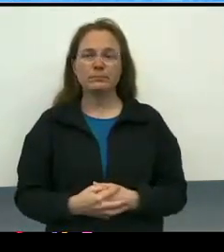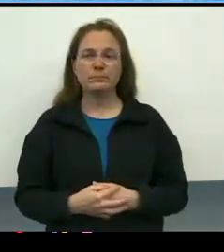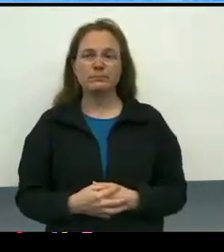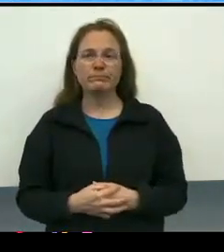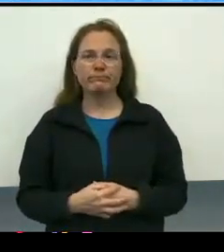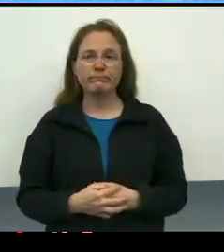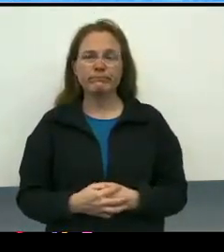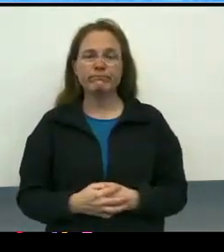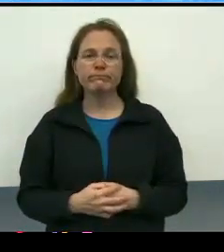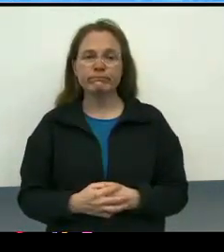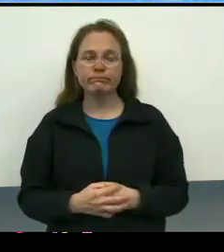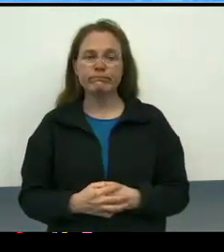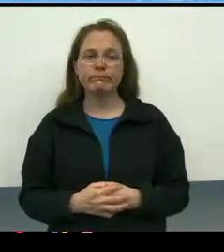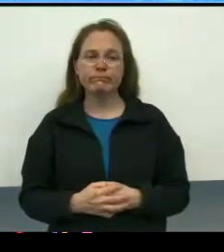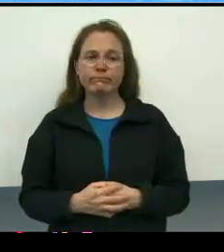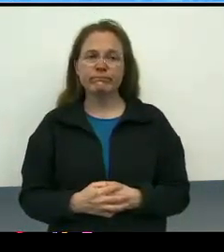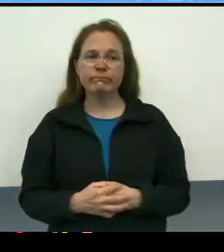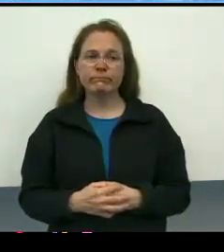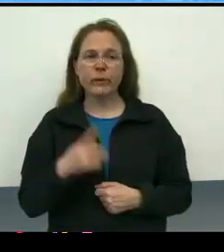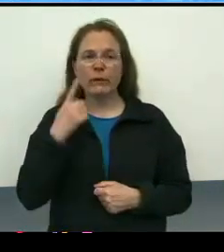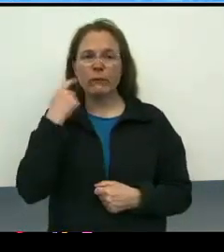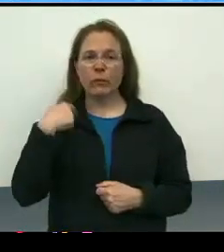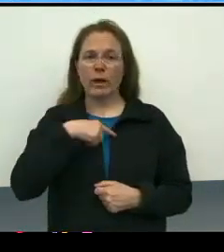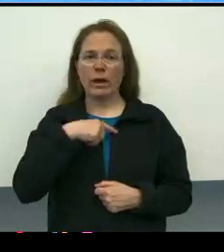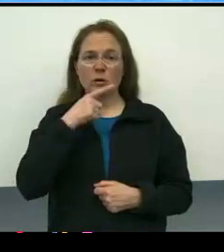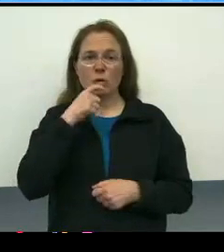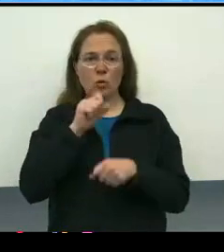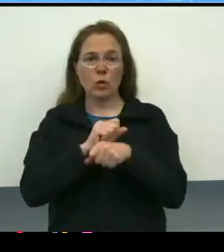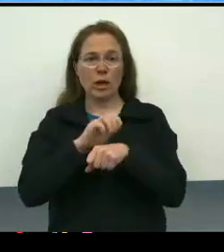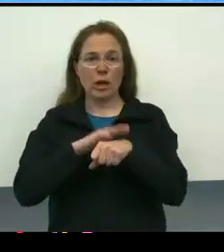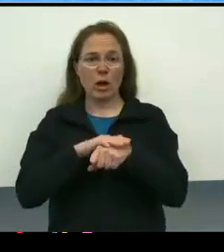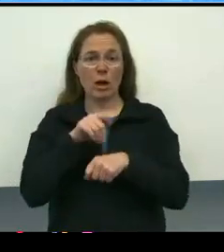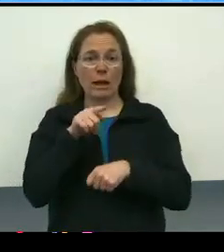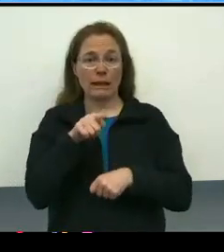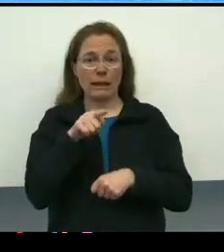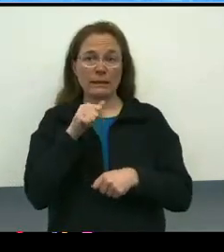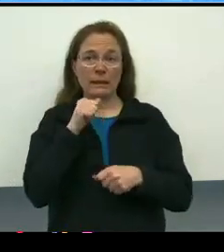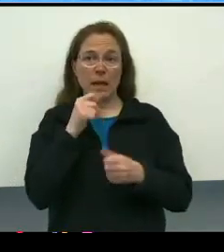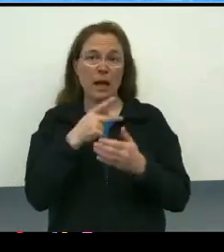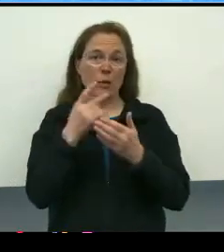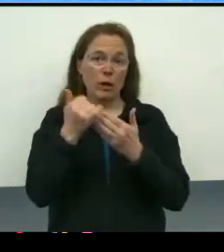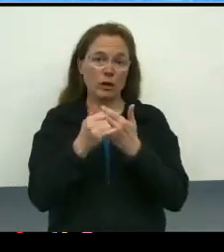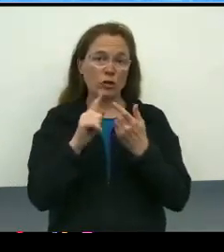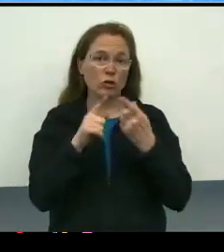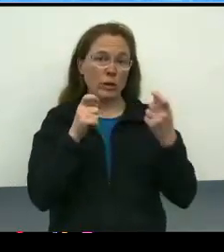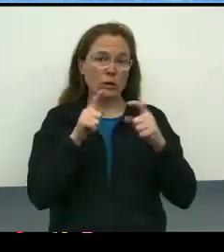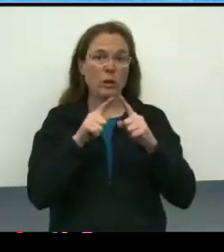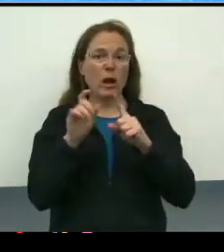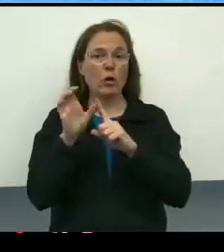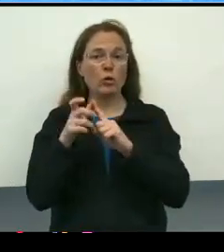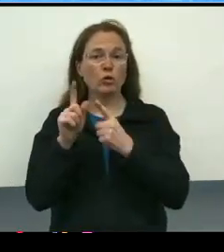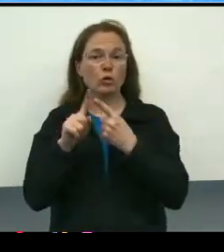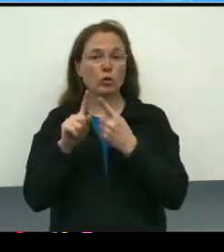Obviously, for us working on this, it's not a project to manage, it's a culture to change.